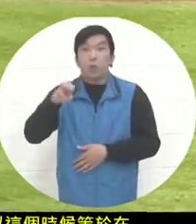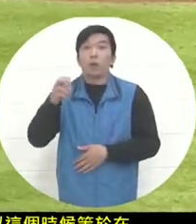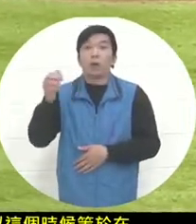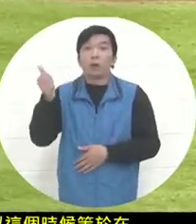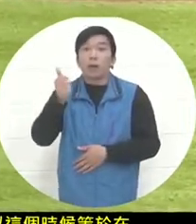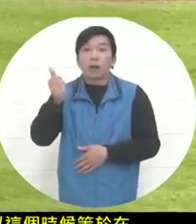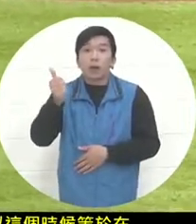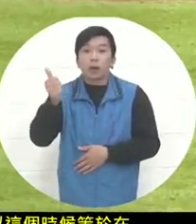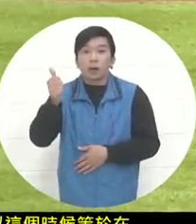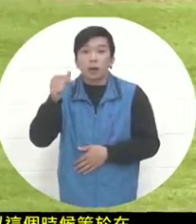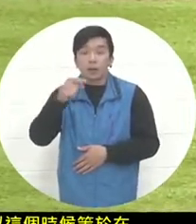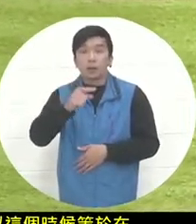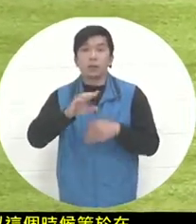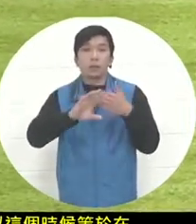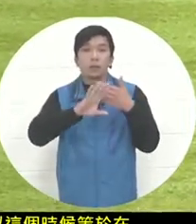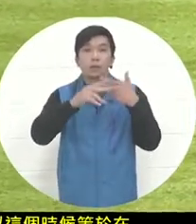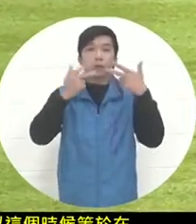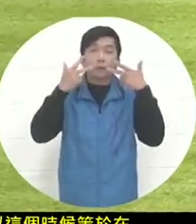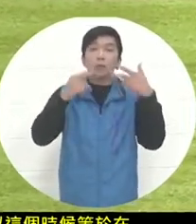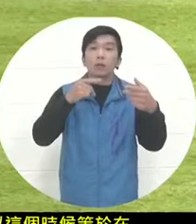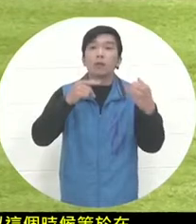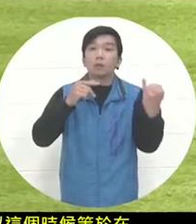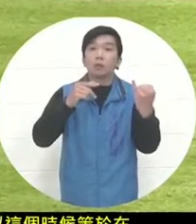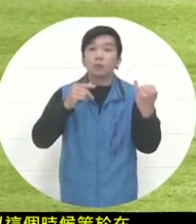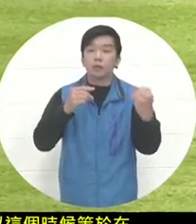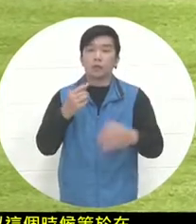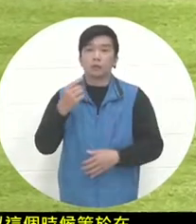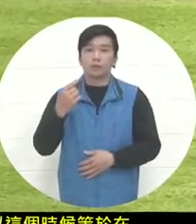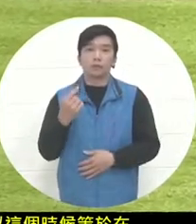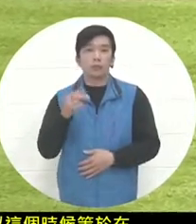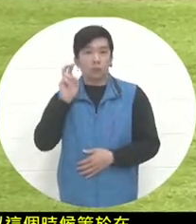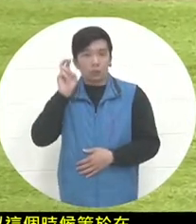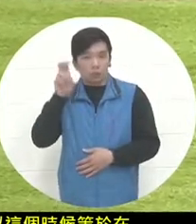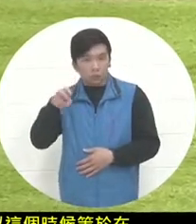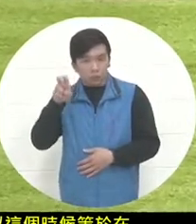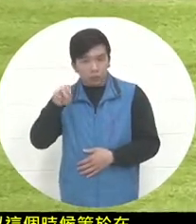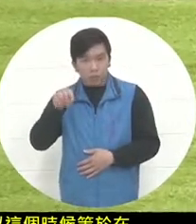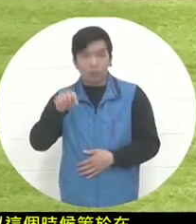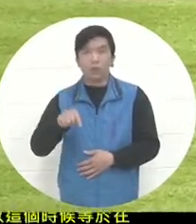The original starting pitcher is Wa. At this time, Reese